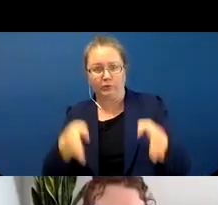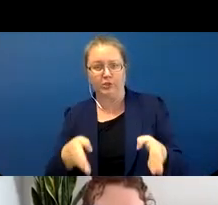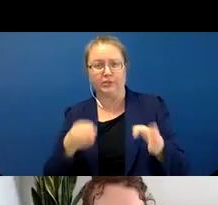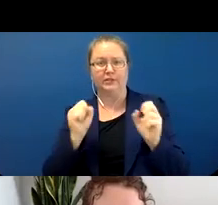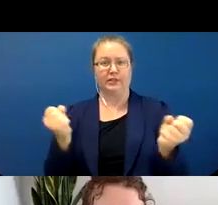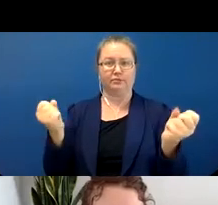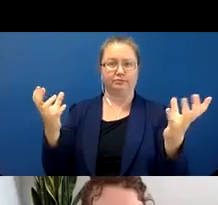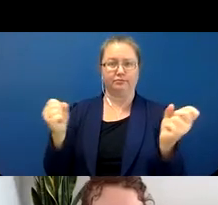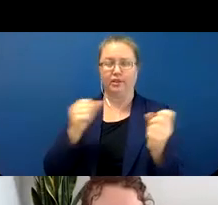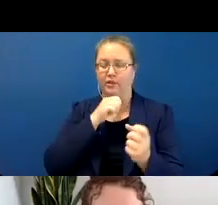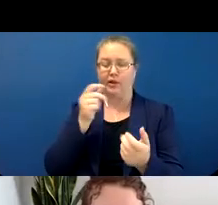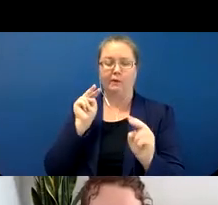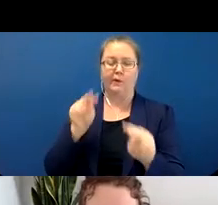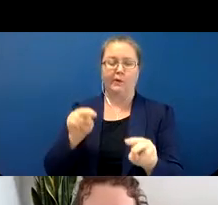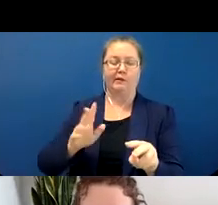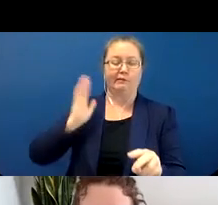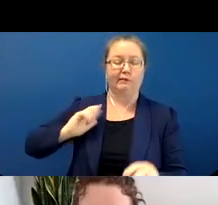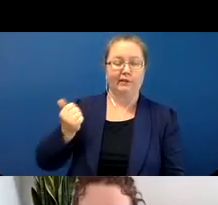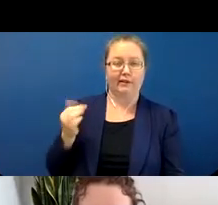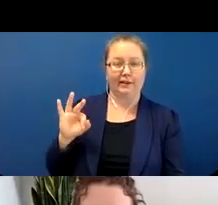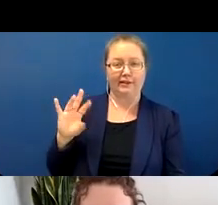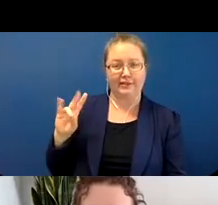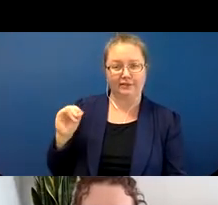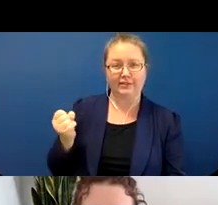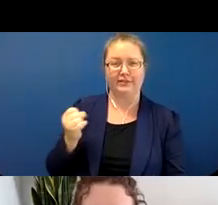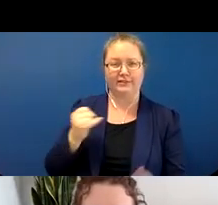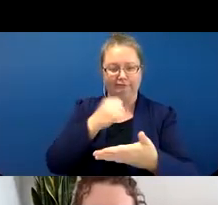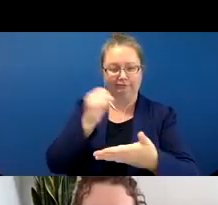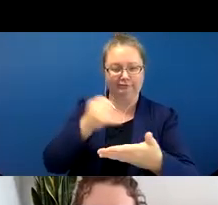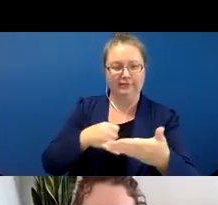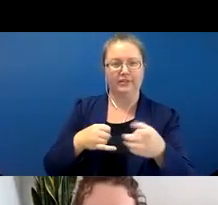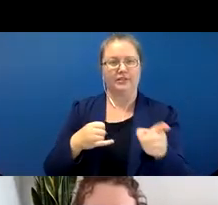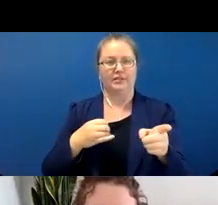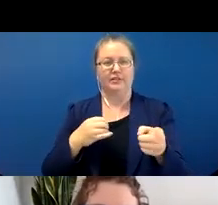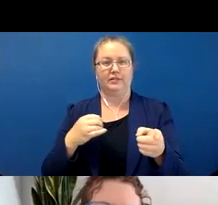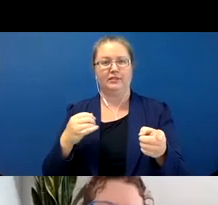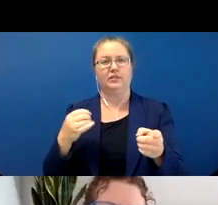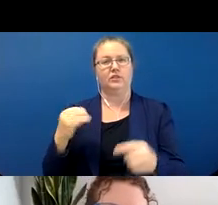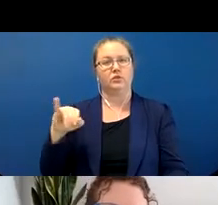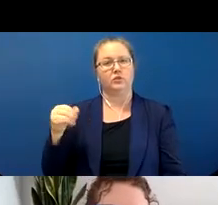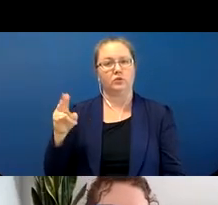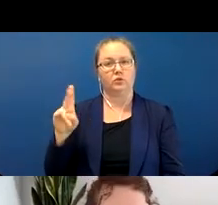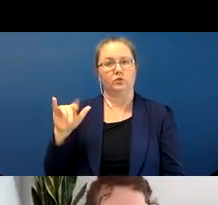drawings from the 1970s. So here's a collaborator of mine, Julie Hochgesang she's a professor